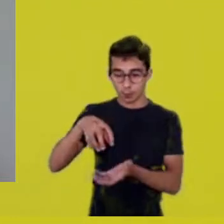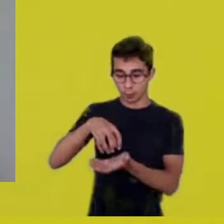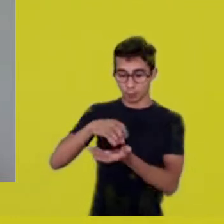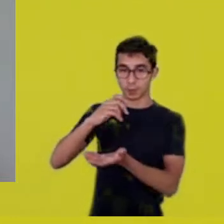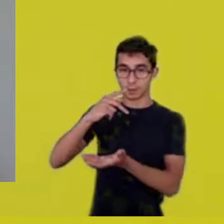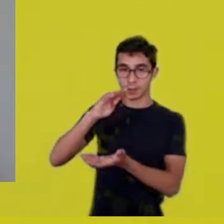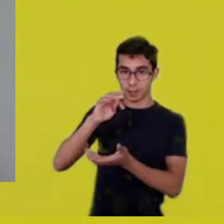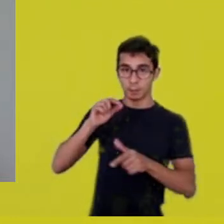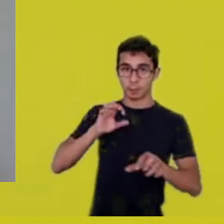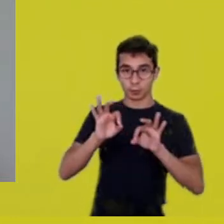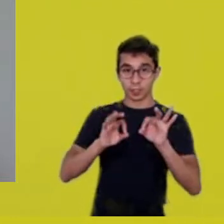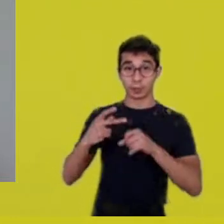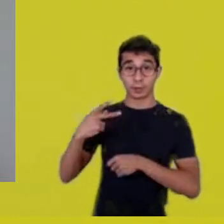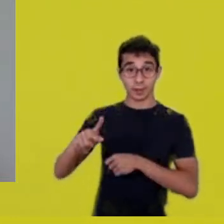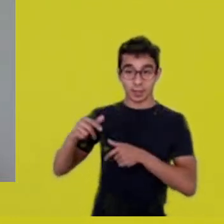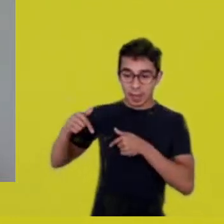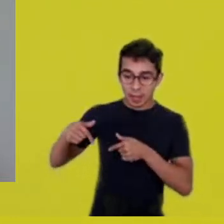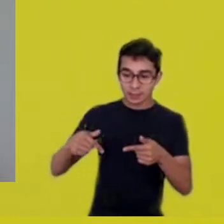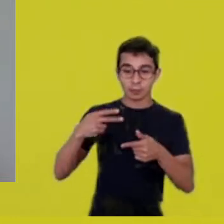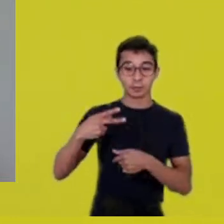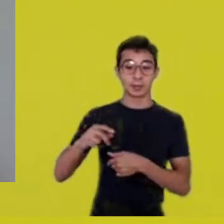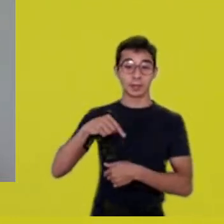in this experimentation and creation environment,